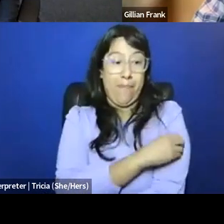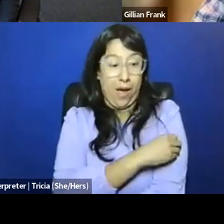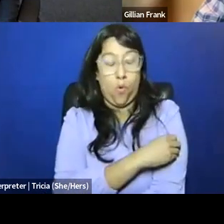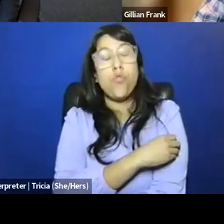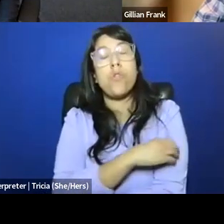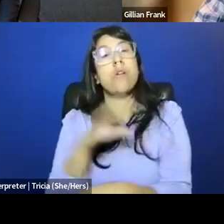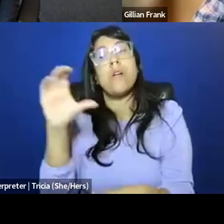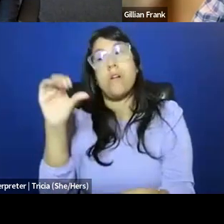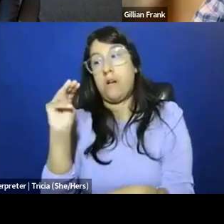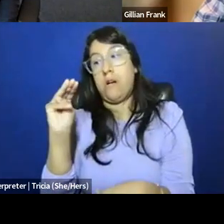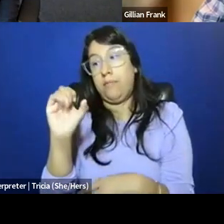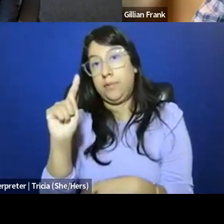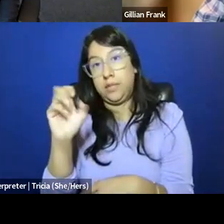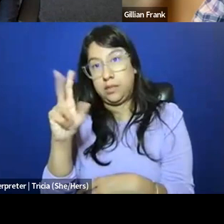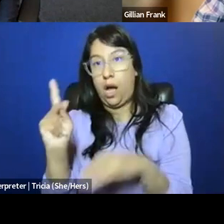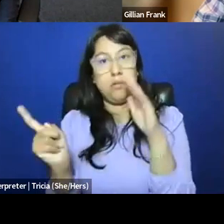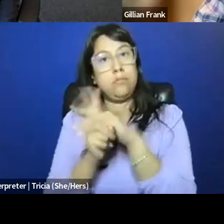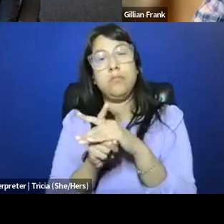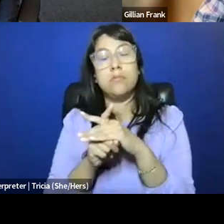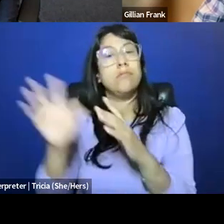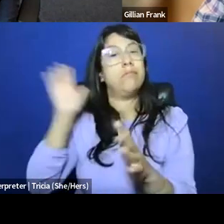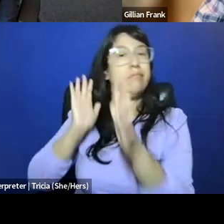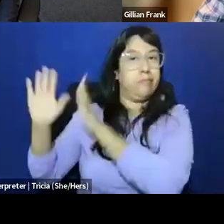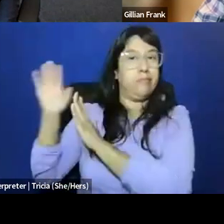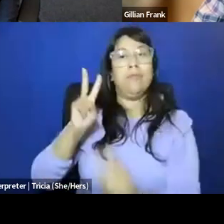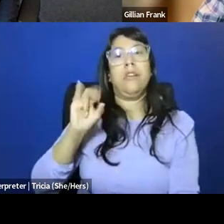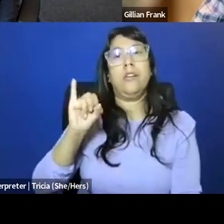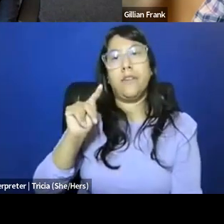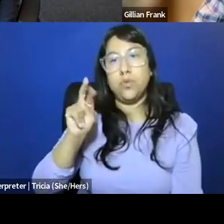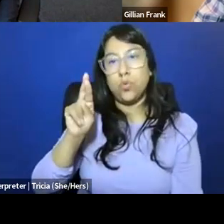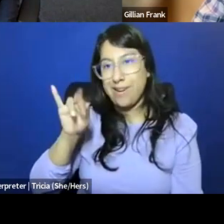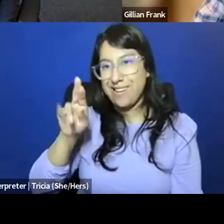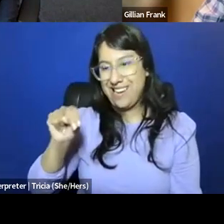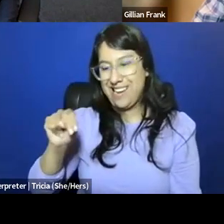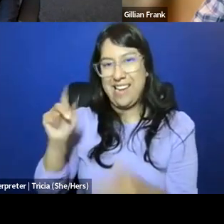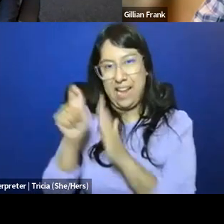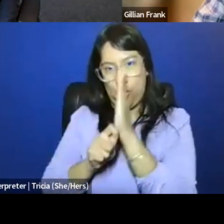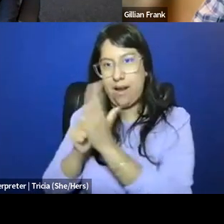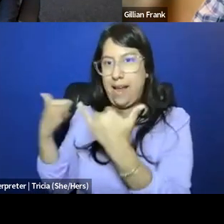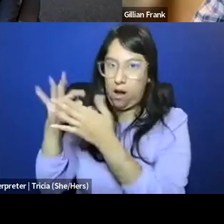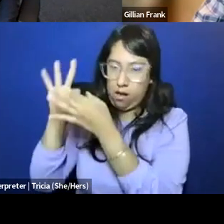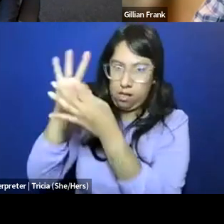Comstock is emerging in the Victorian era, you know, moving into the progressive era, where there is a sort of,